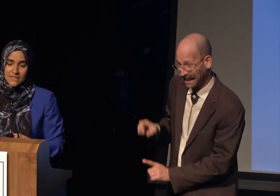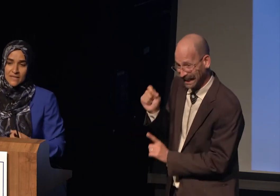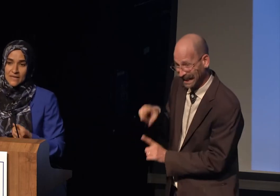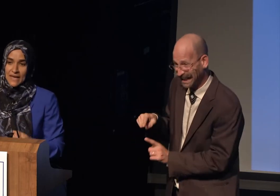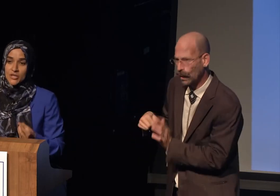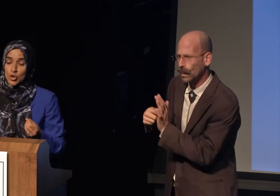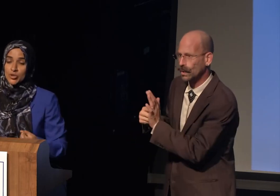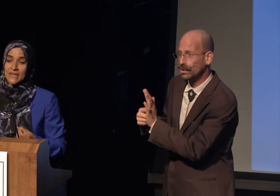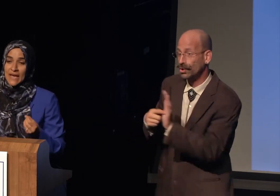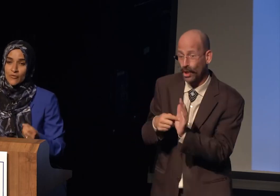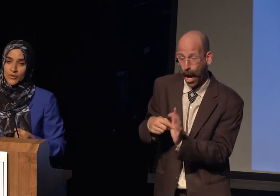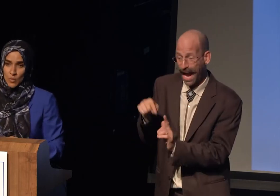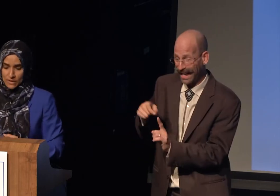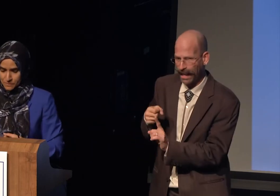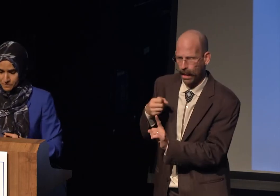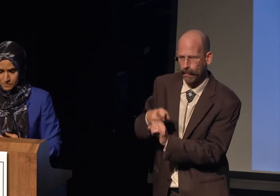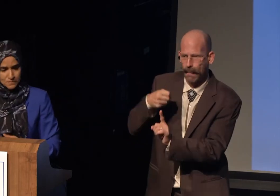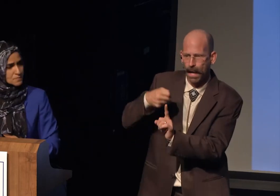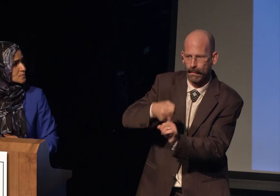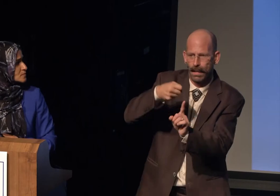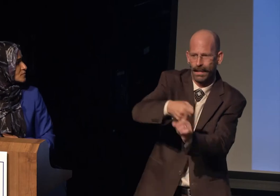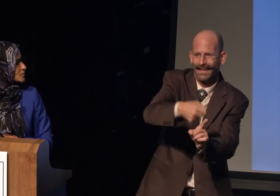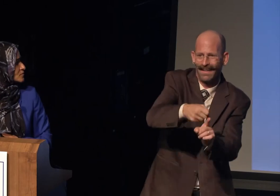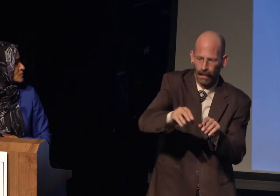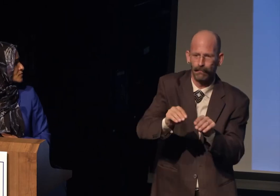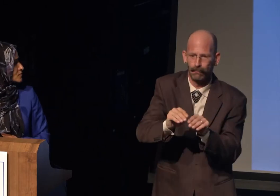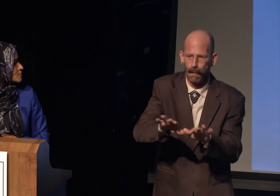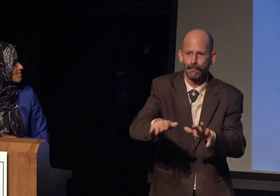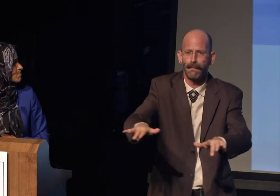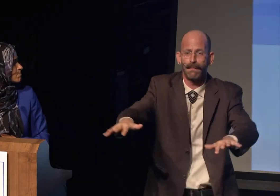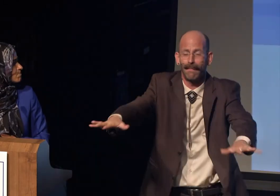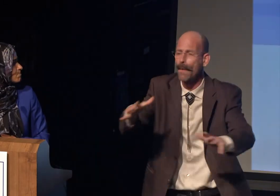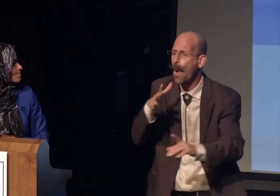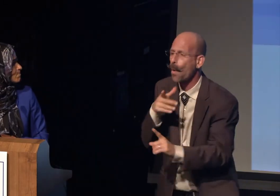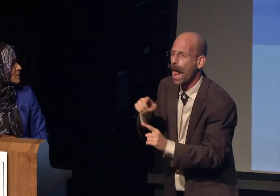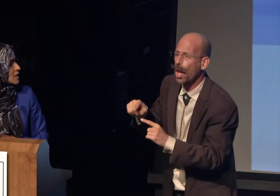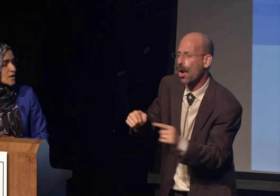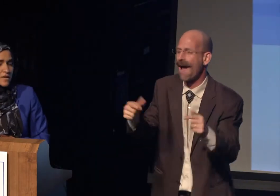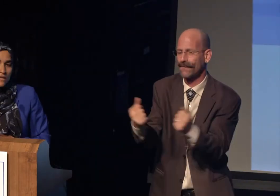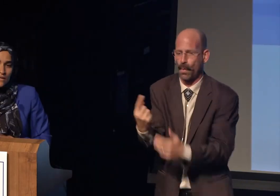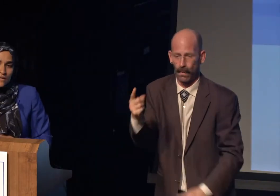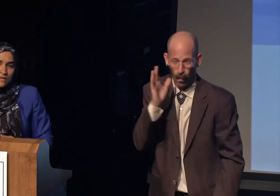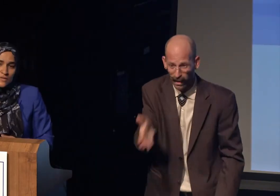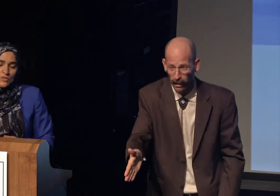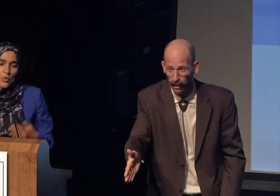and hurting everyone.